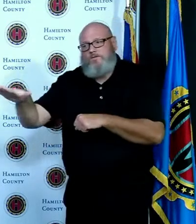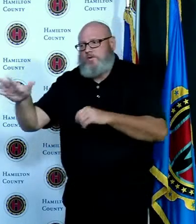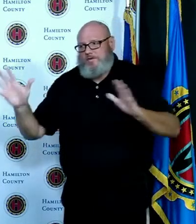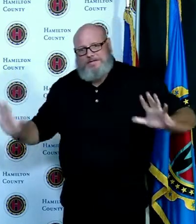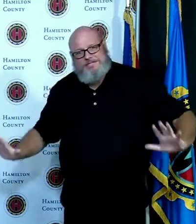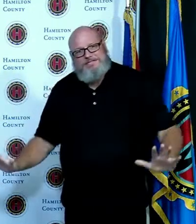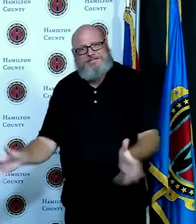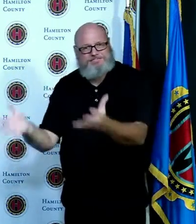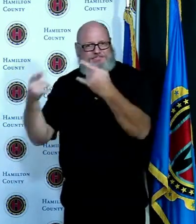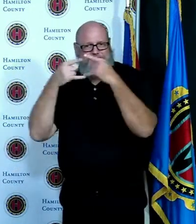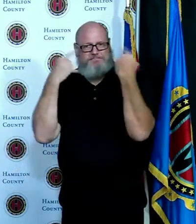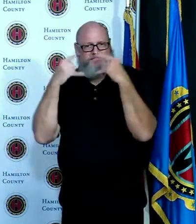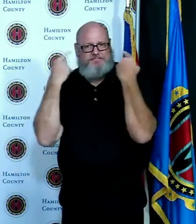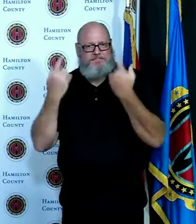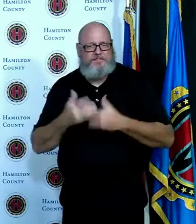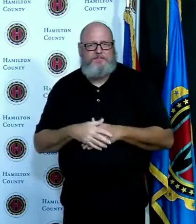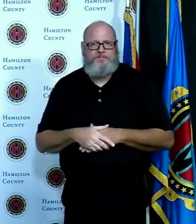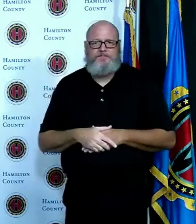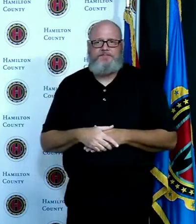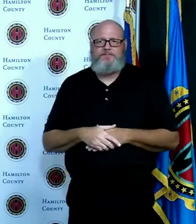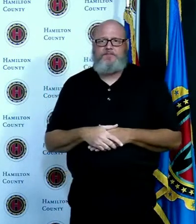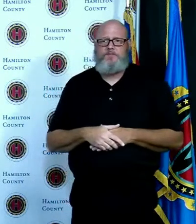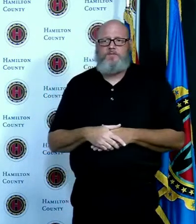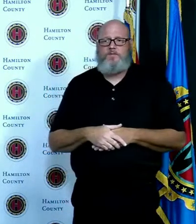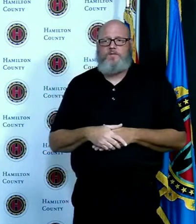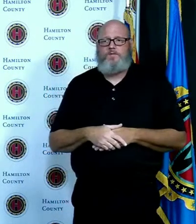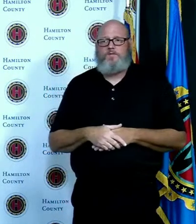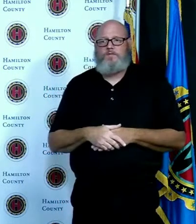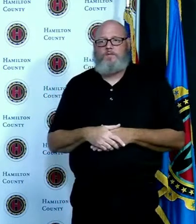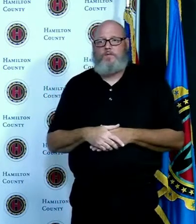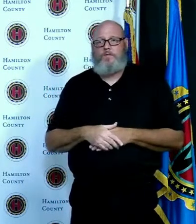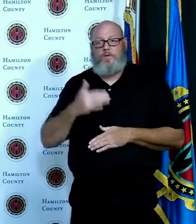danger in this community not only themselves their families but all the rest of us as well